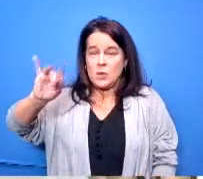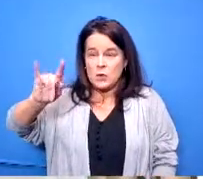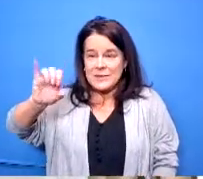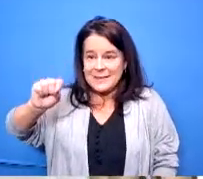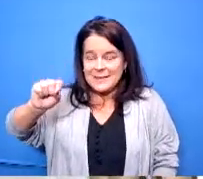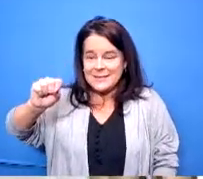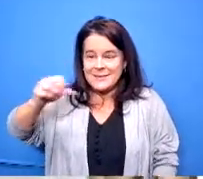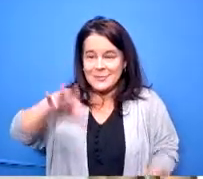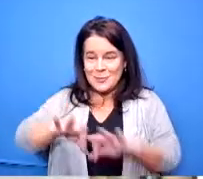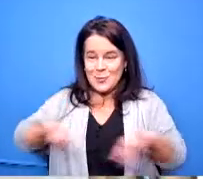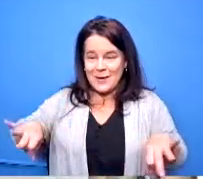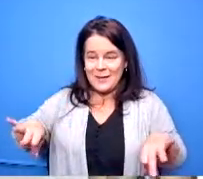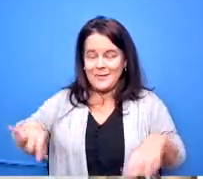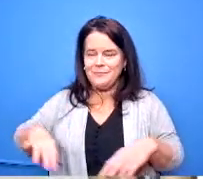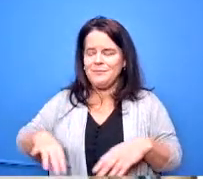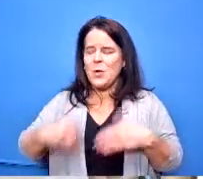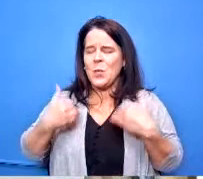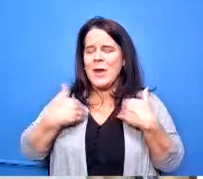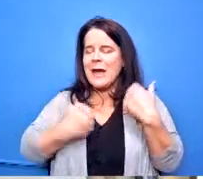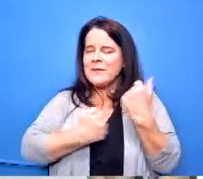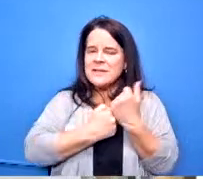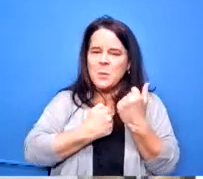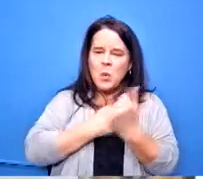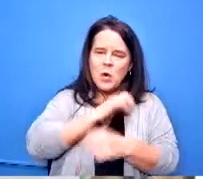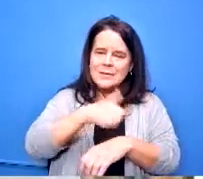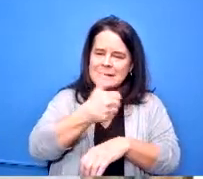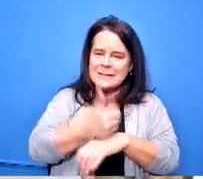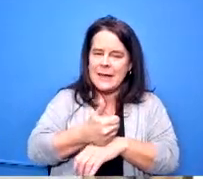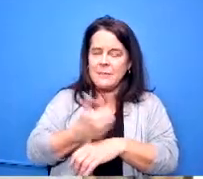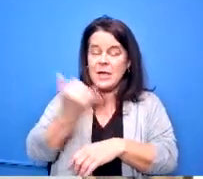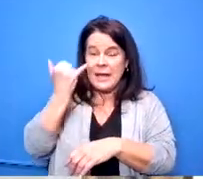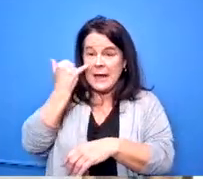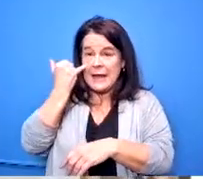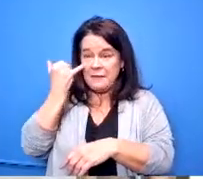up there are all kinds of supports if you're if you're a sinclair student all kinds of supports